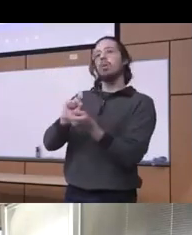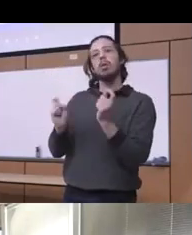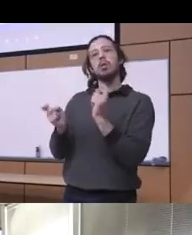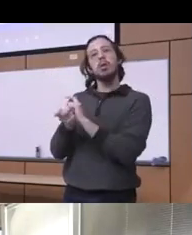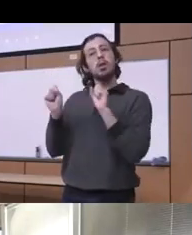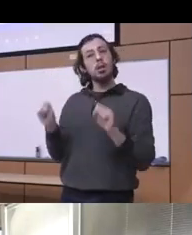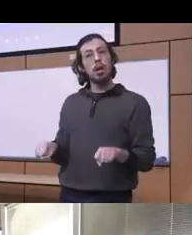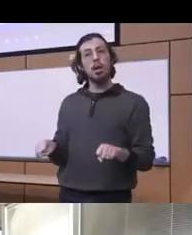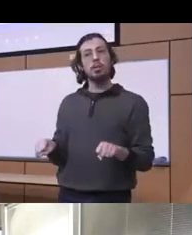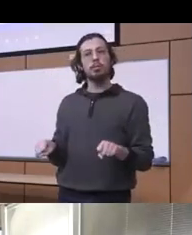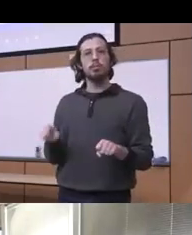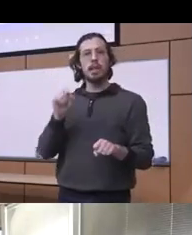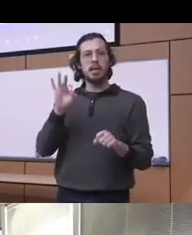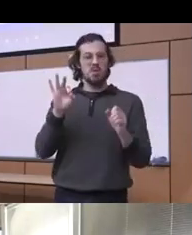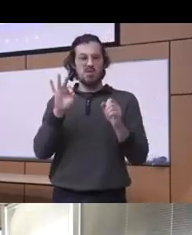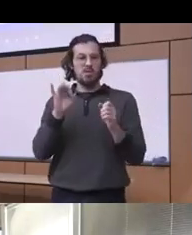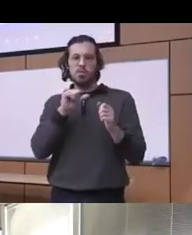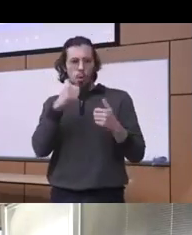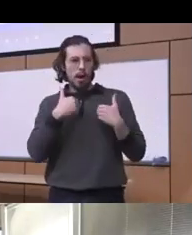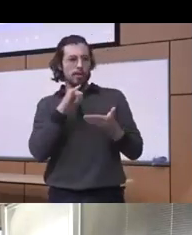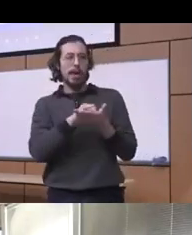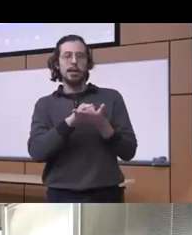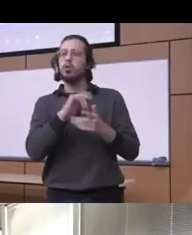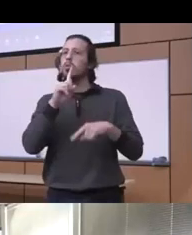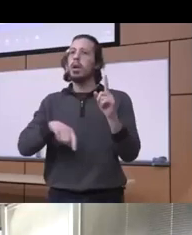there is no way we can make any kind of a sort of difference when I'm referring to the love and